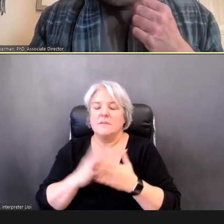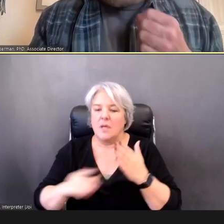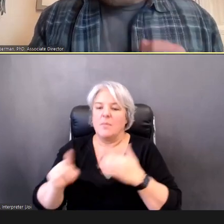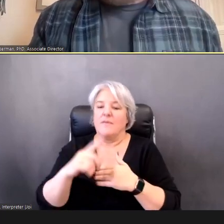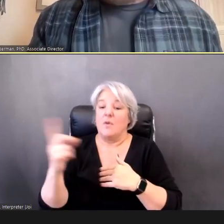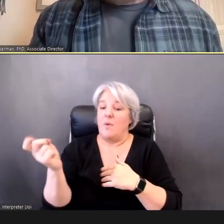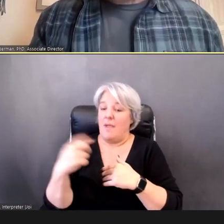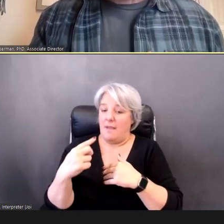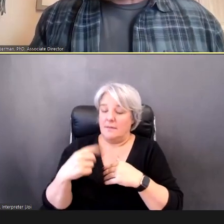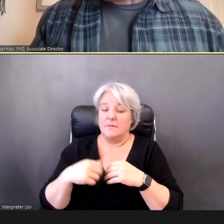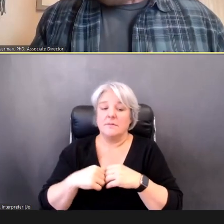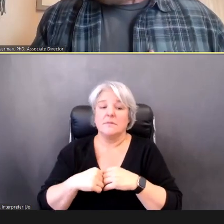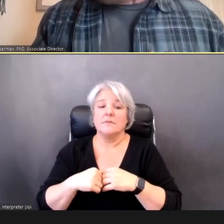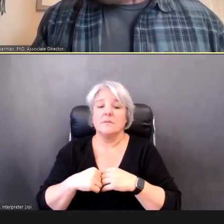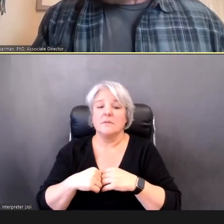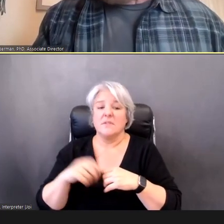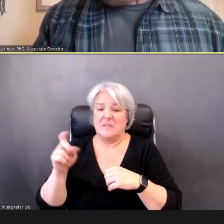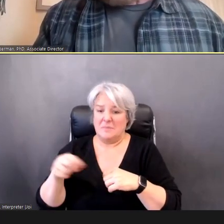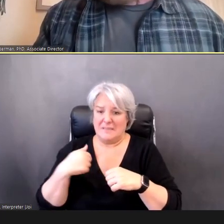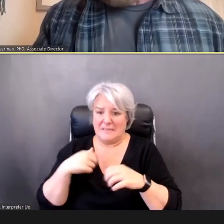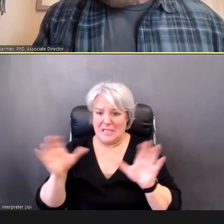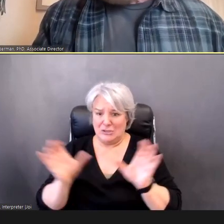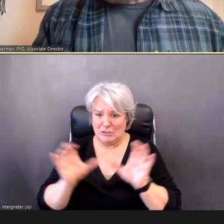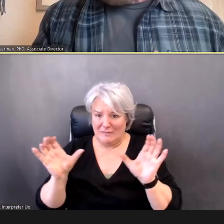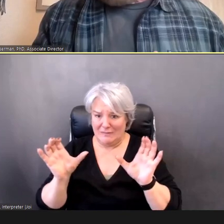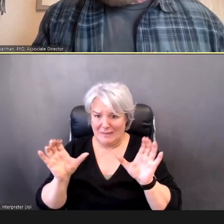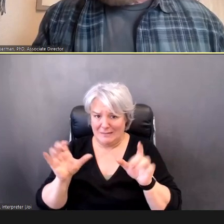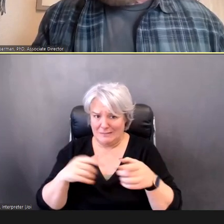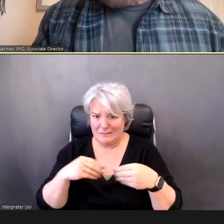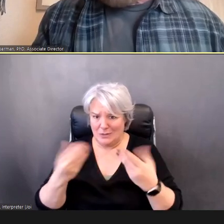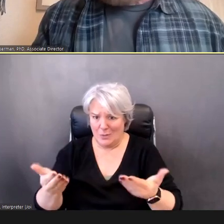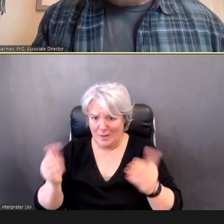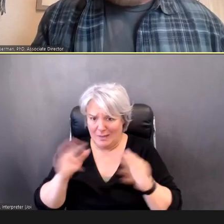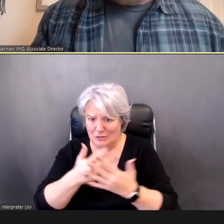certified to do screenings and that tends to be a very state-specific issue.